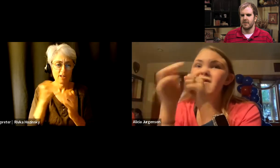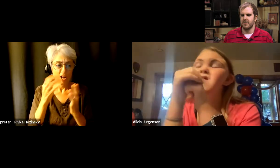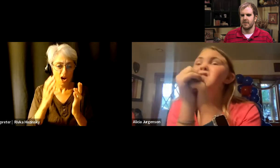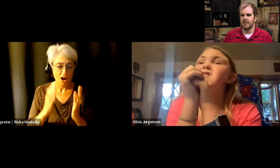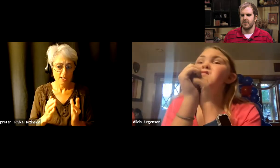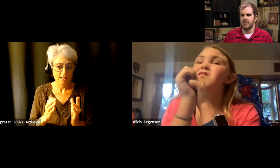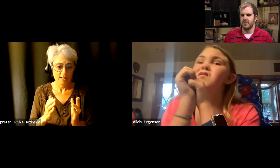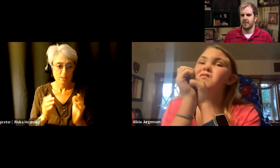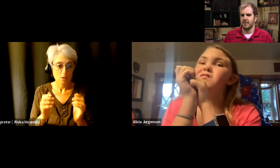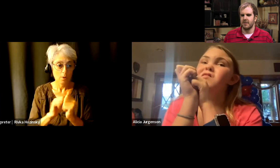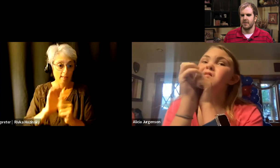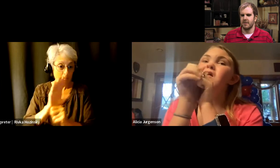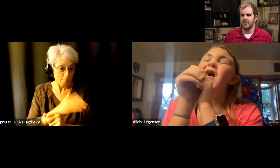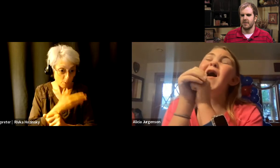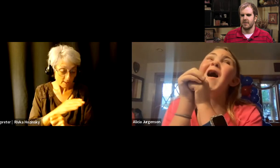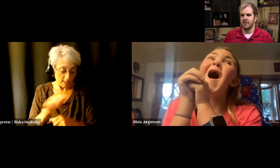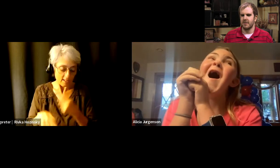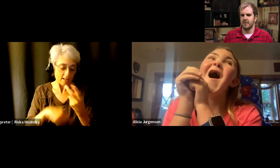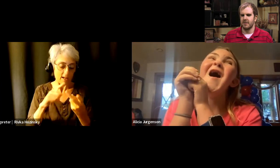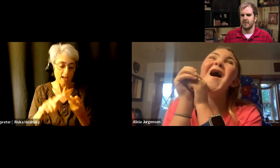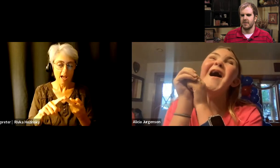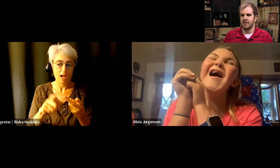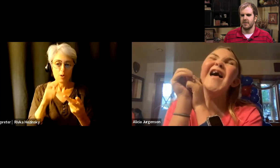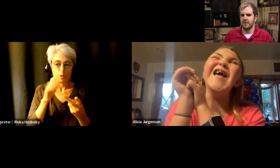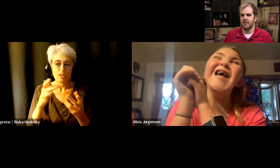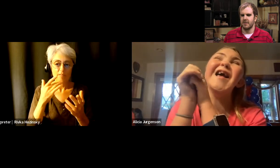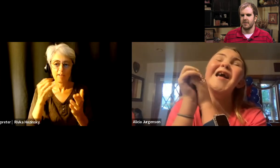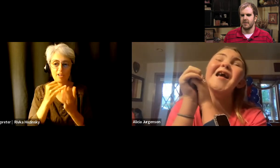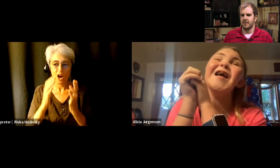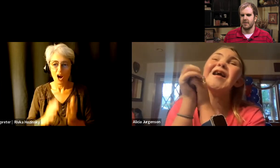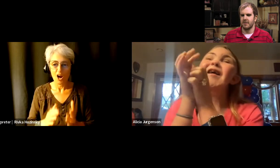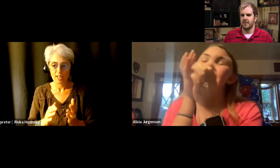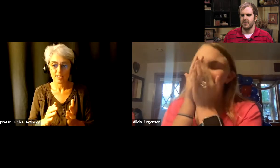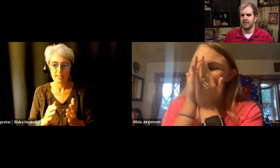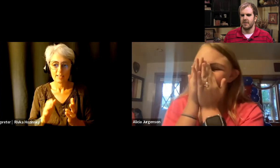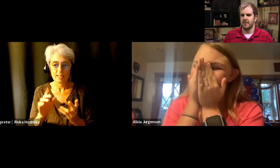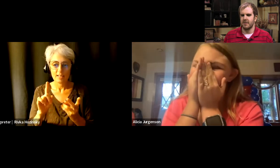with music and then who is your favorite artist um who creates